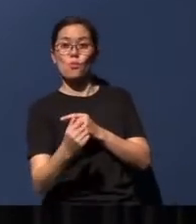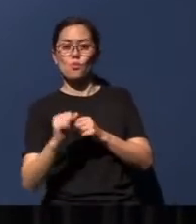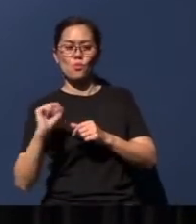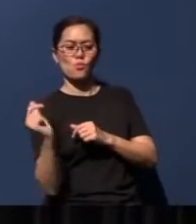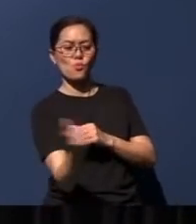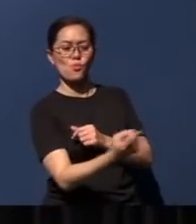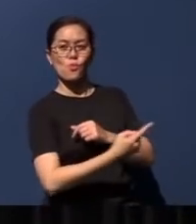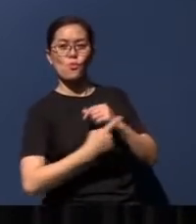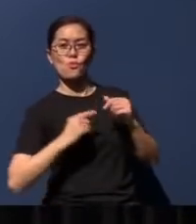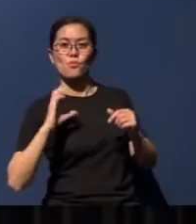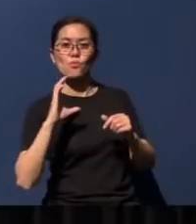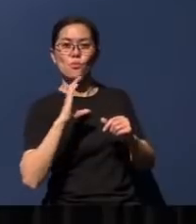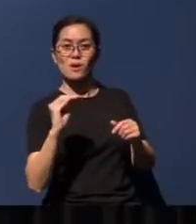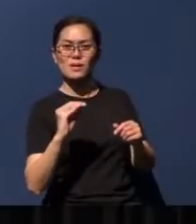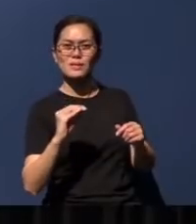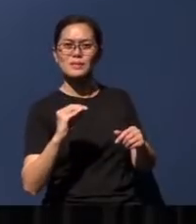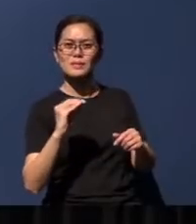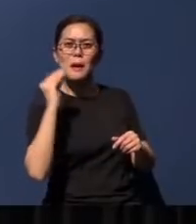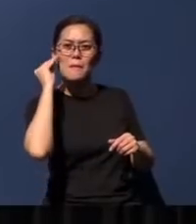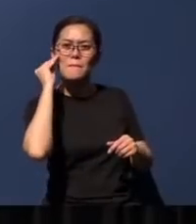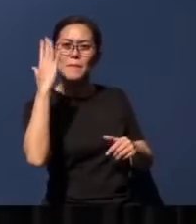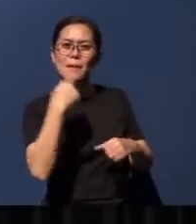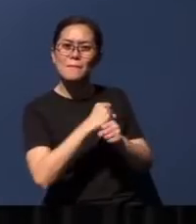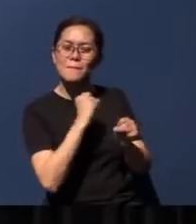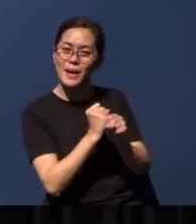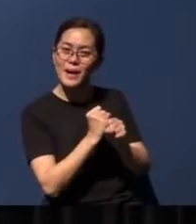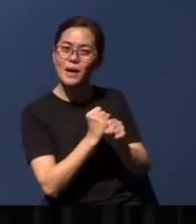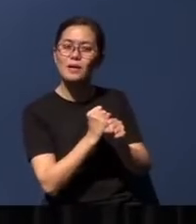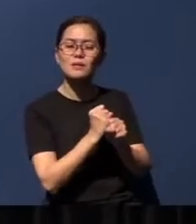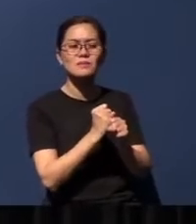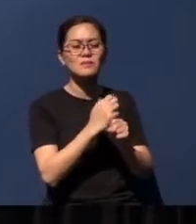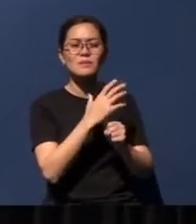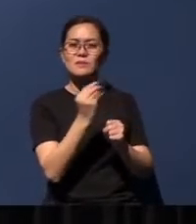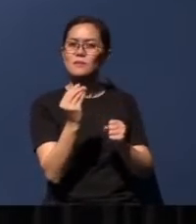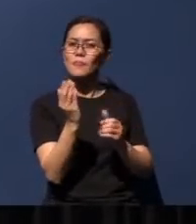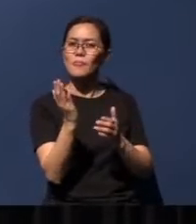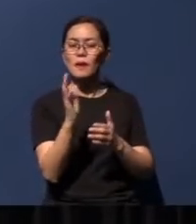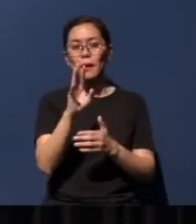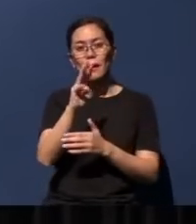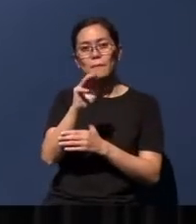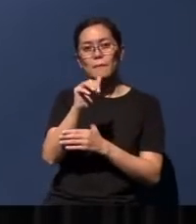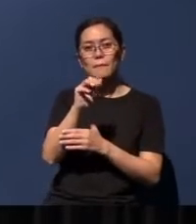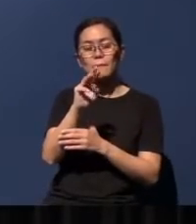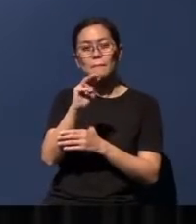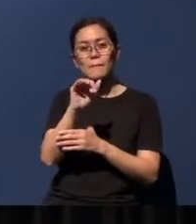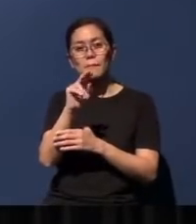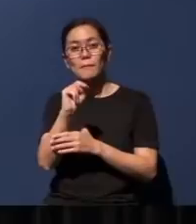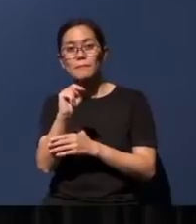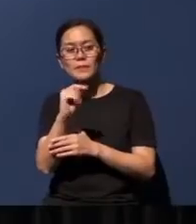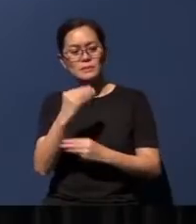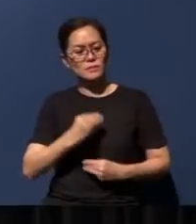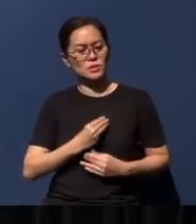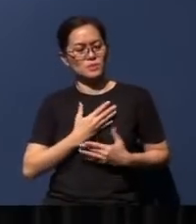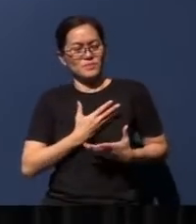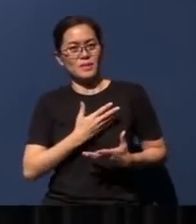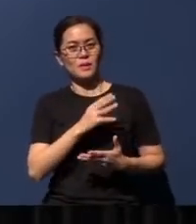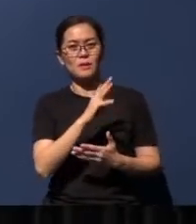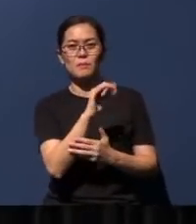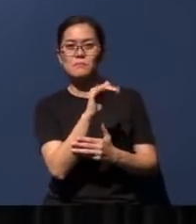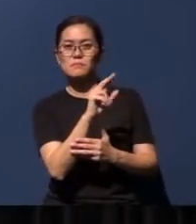they are all man-made, even to some extent, Mammon-inspired, Mammon-motivated structures.